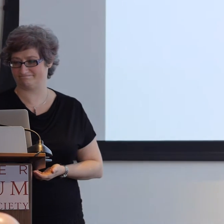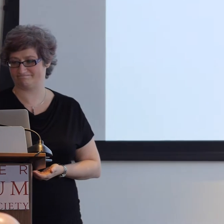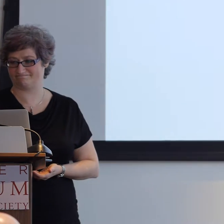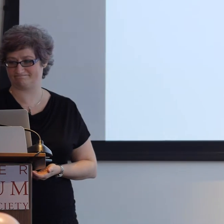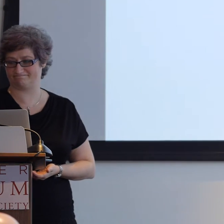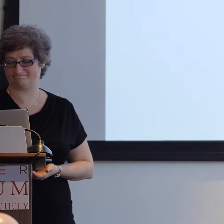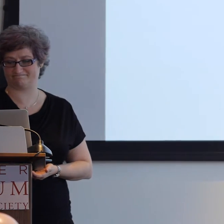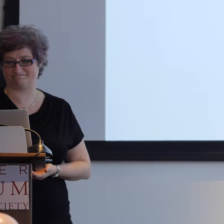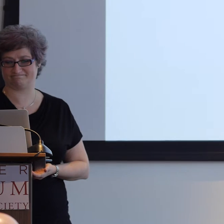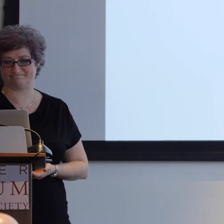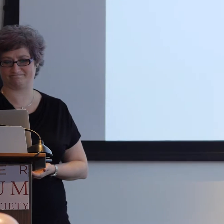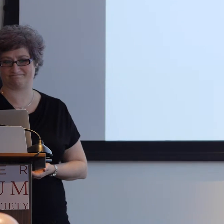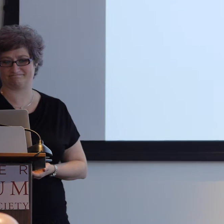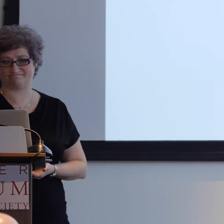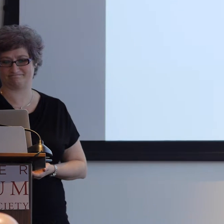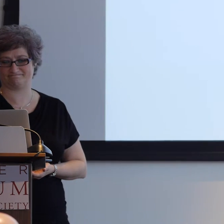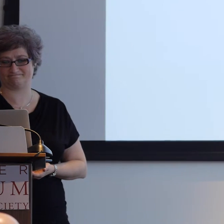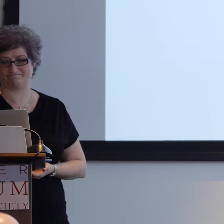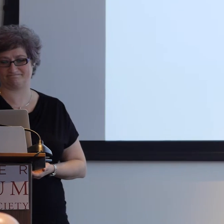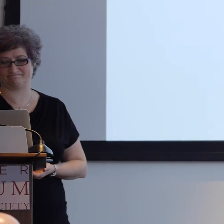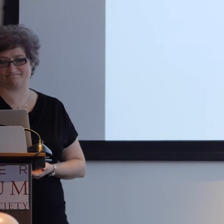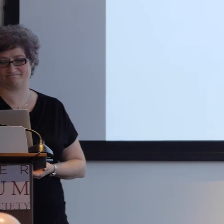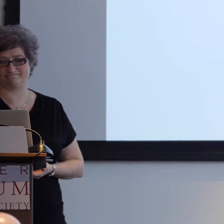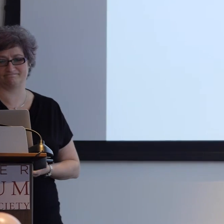And we assumed that once he got a taste